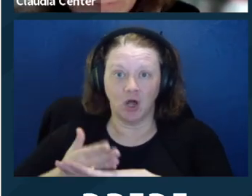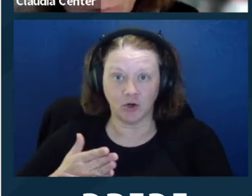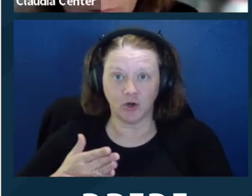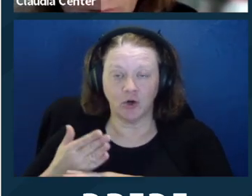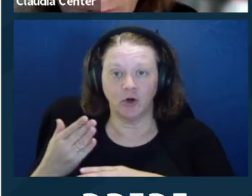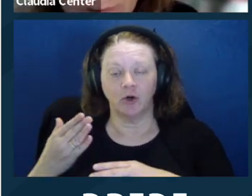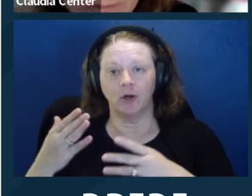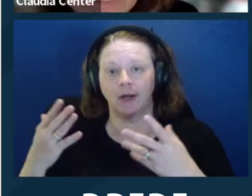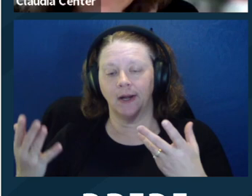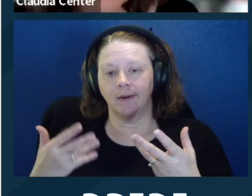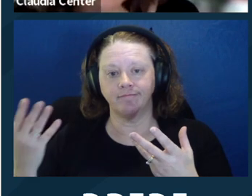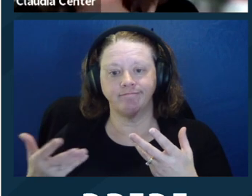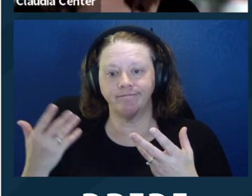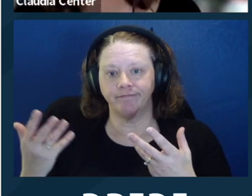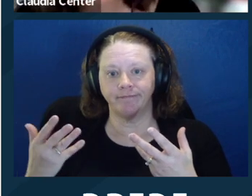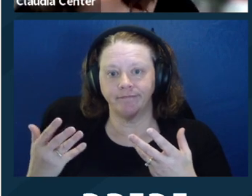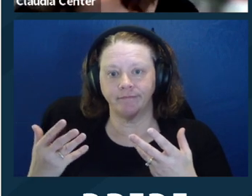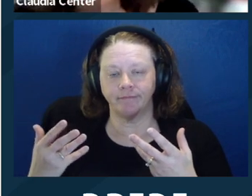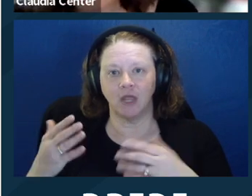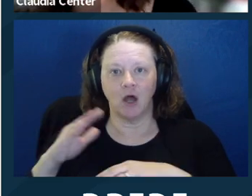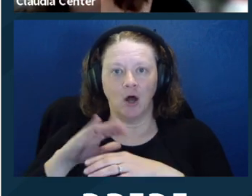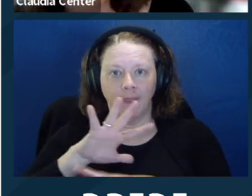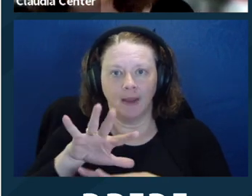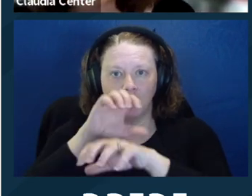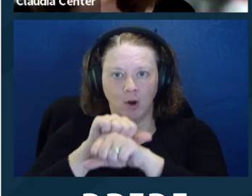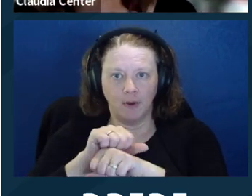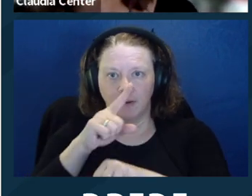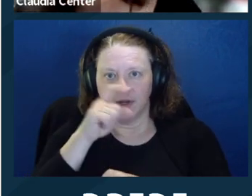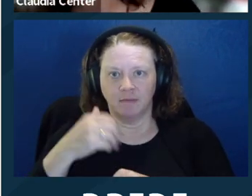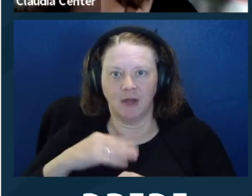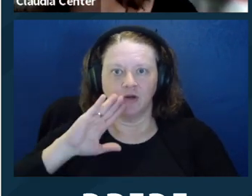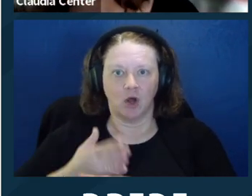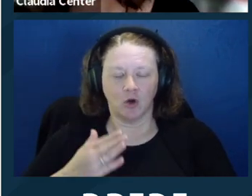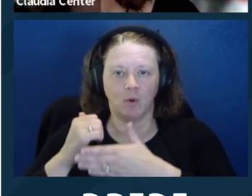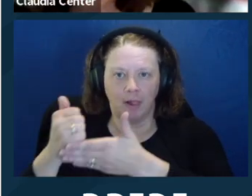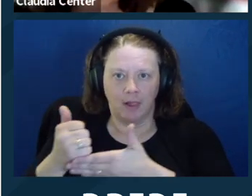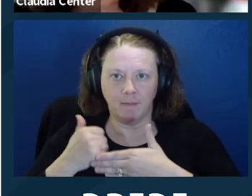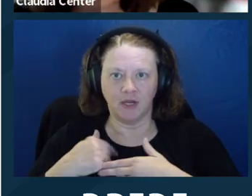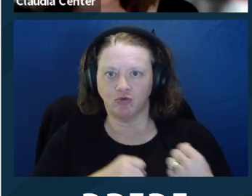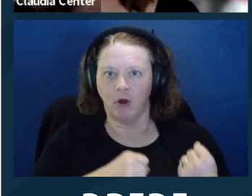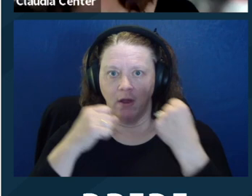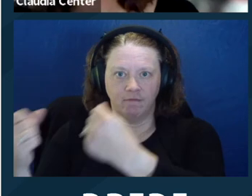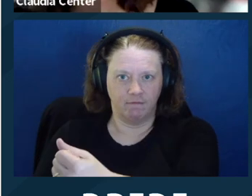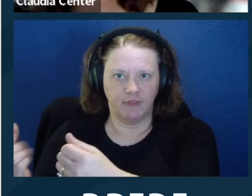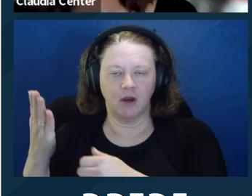If your client asks you to coordinate, for example, coordinate with my daughter on the